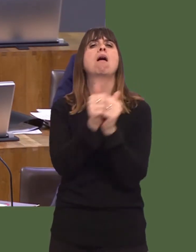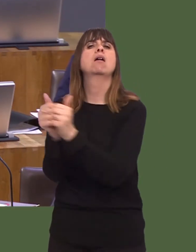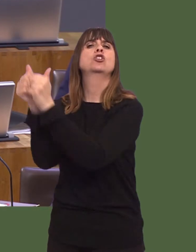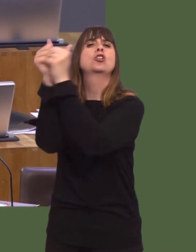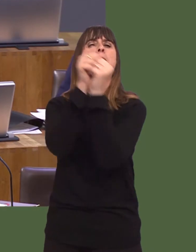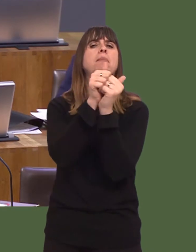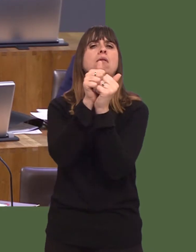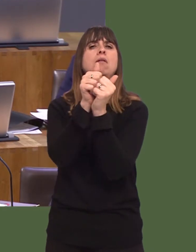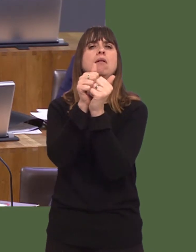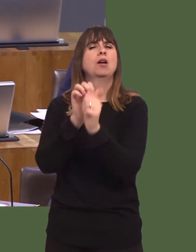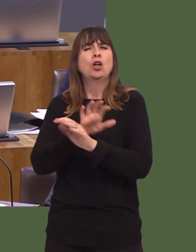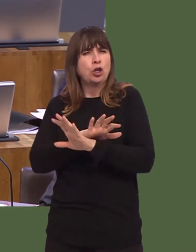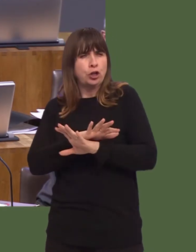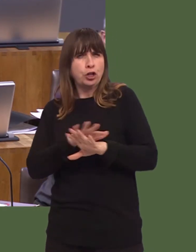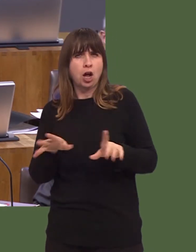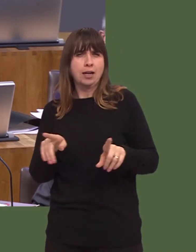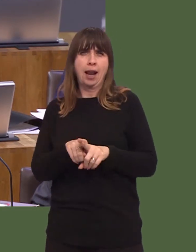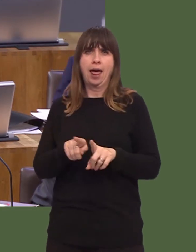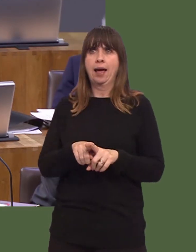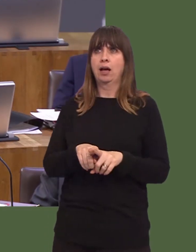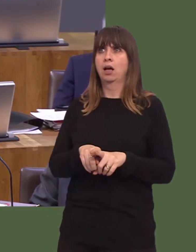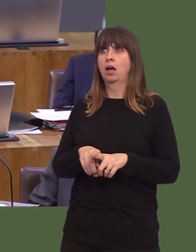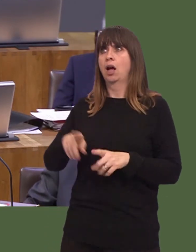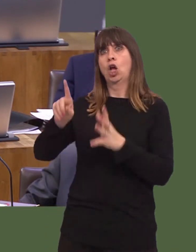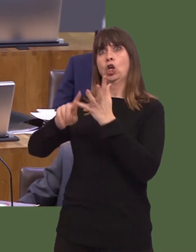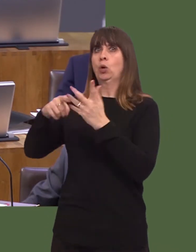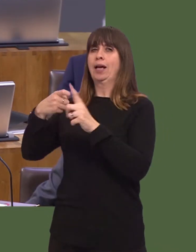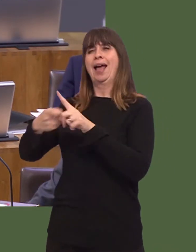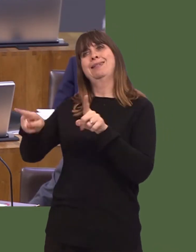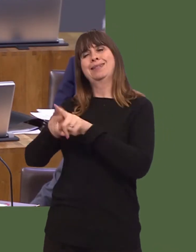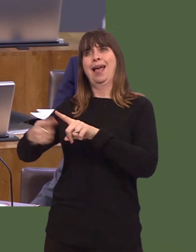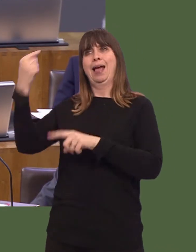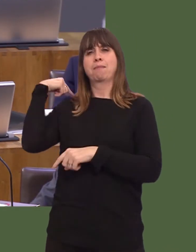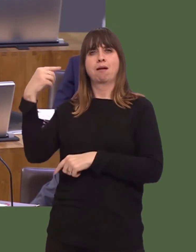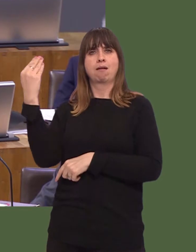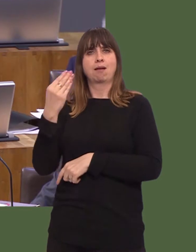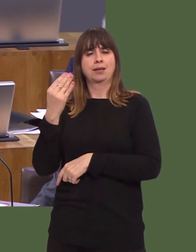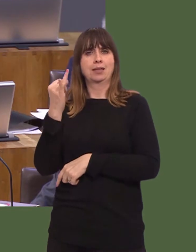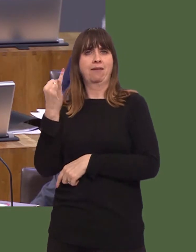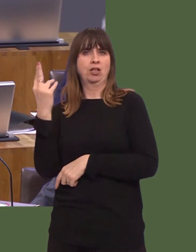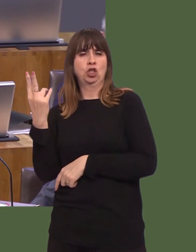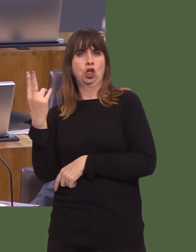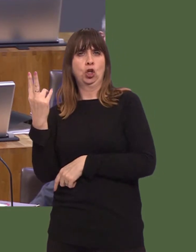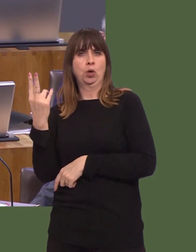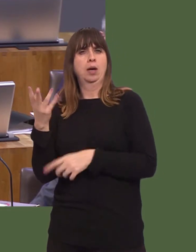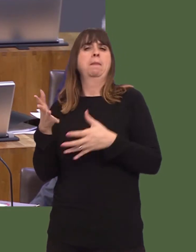believing that this is something like the unitary state that the UK was in 1972, before it entered what was then the Common Market.